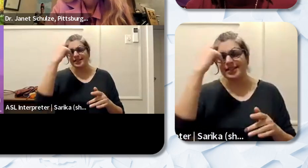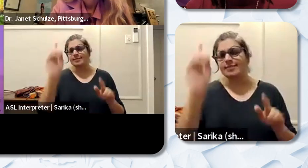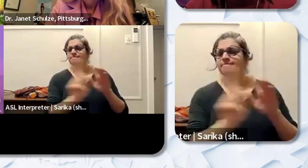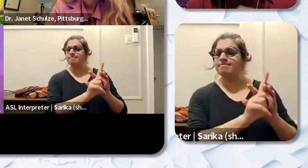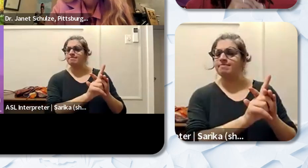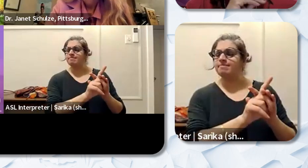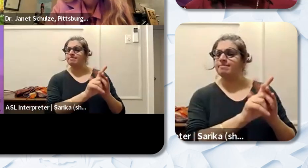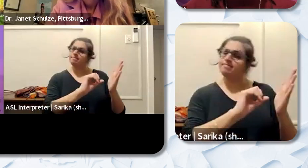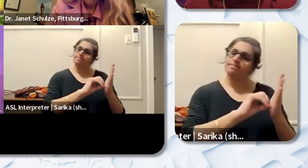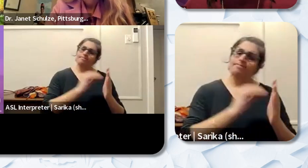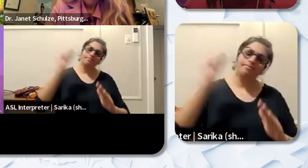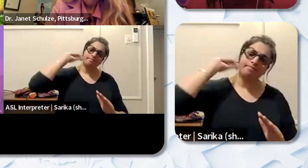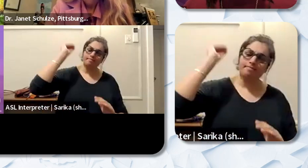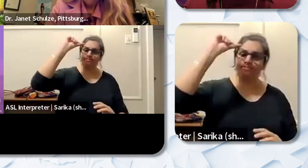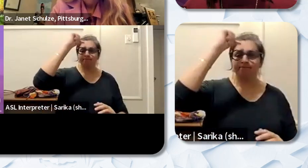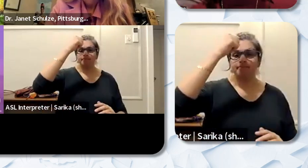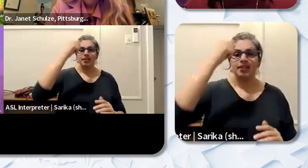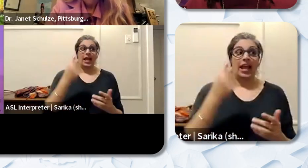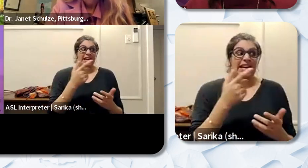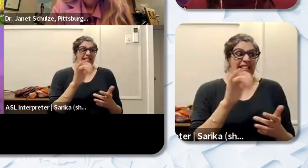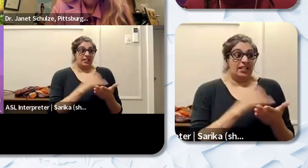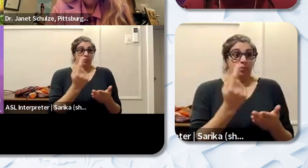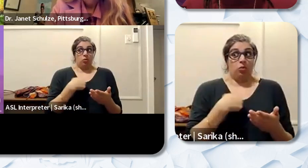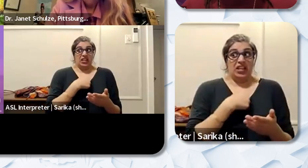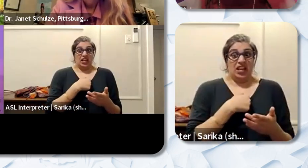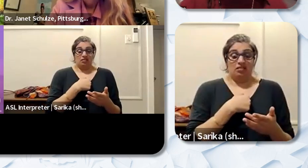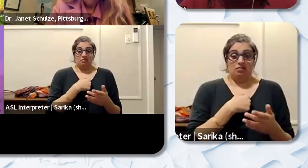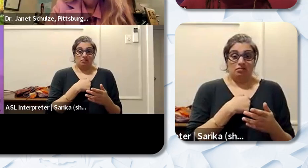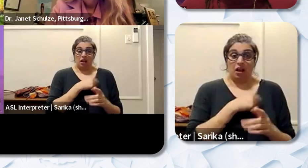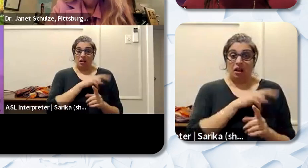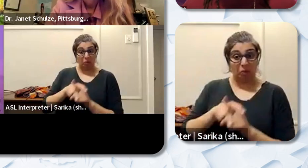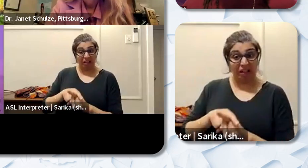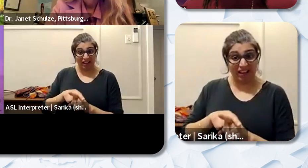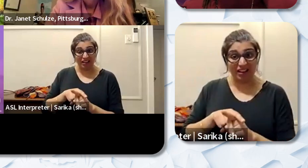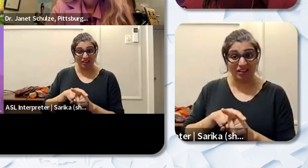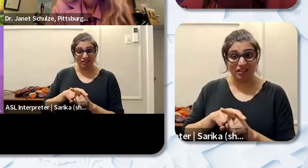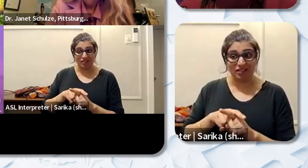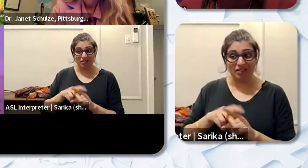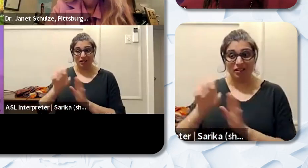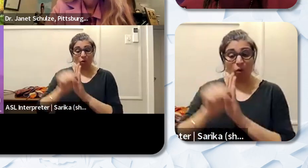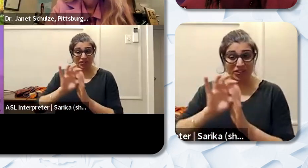that experience that we can replicate across the State that others can do to kind of emulate that?